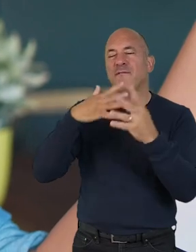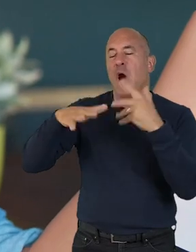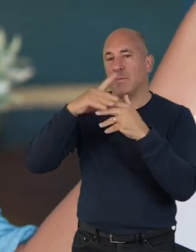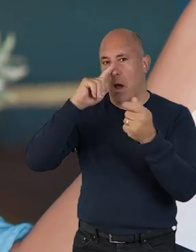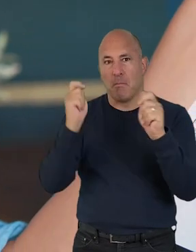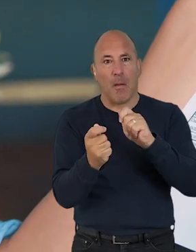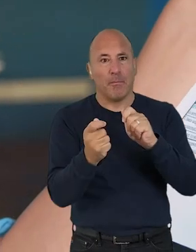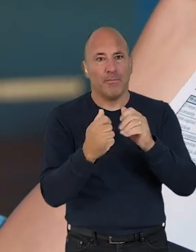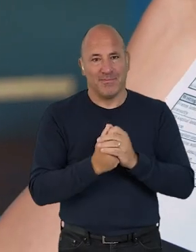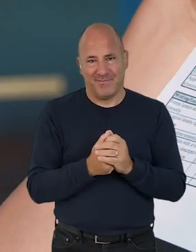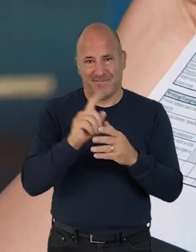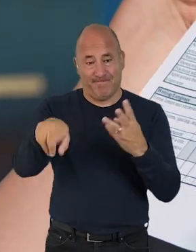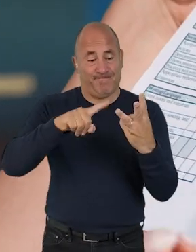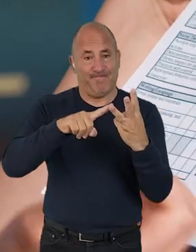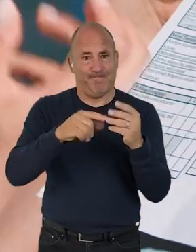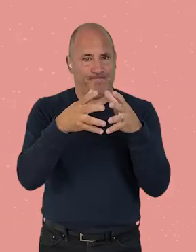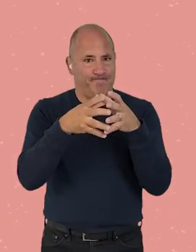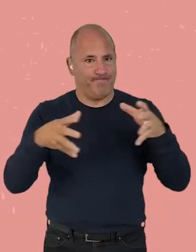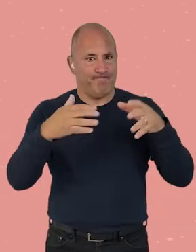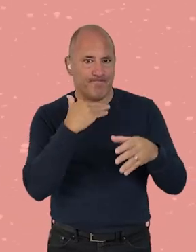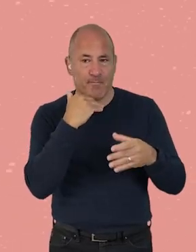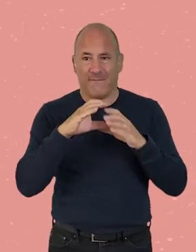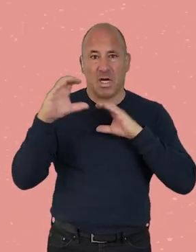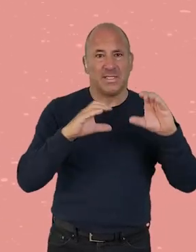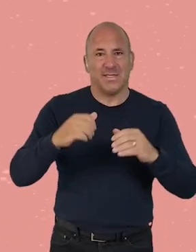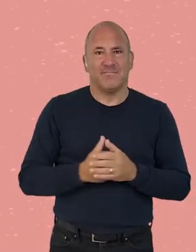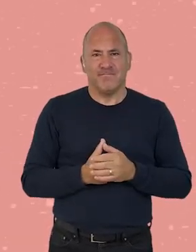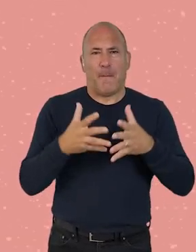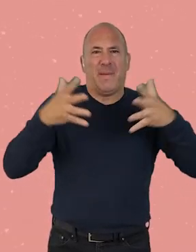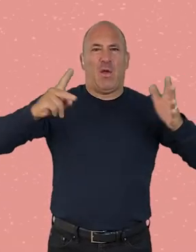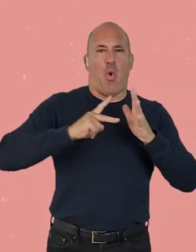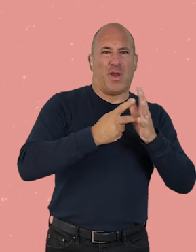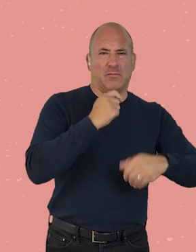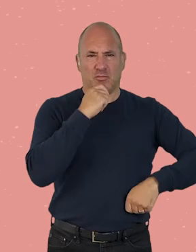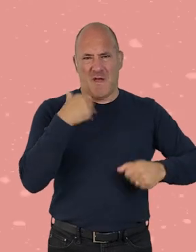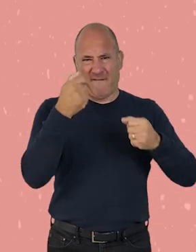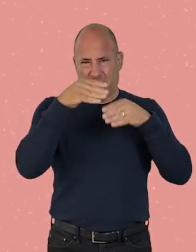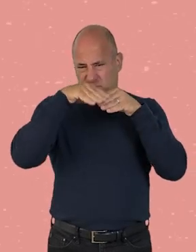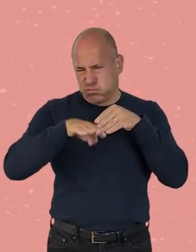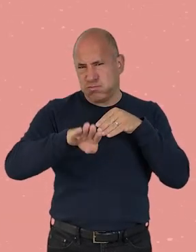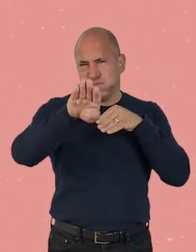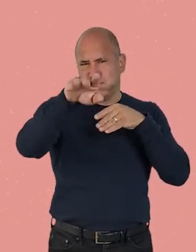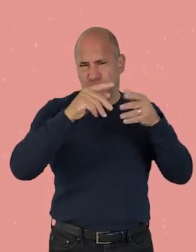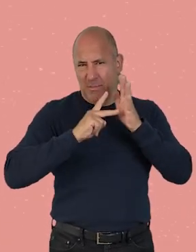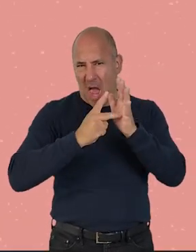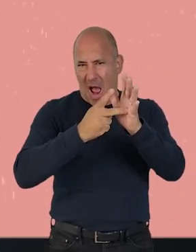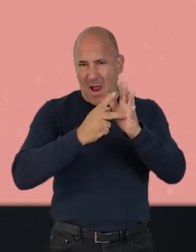and interdependent creative work environments. 3, capacity and funding. Whereas larger organisations have a linear trajectory